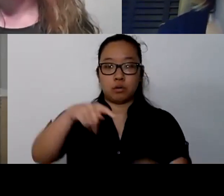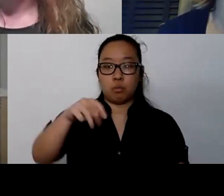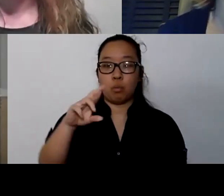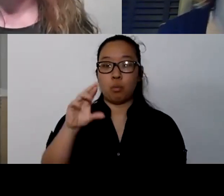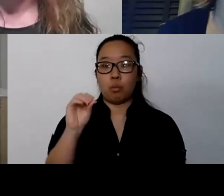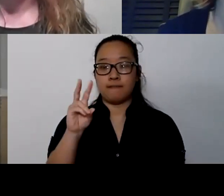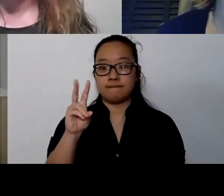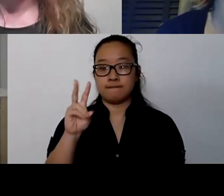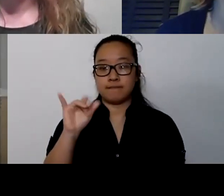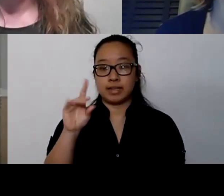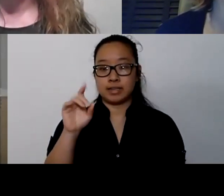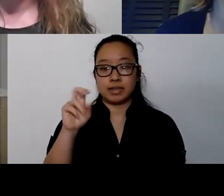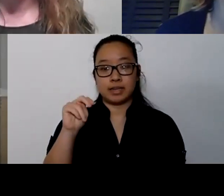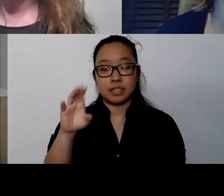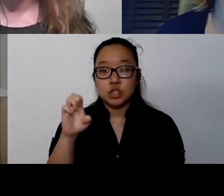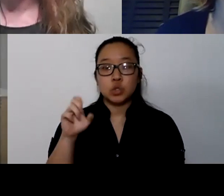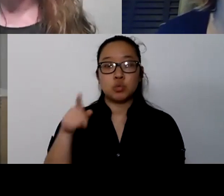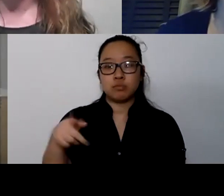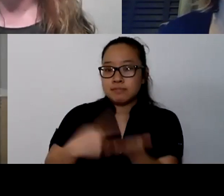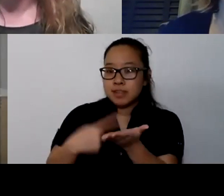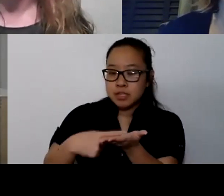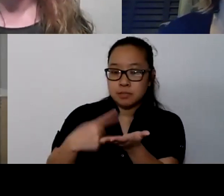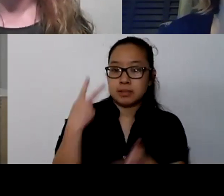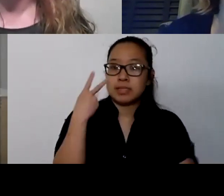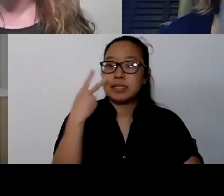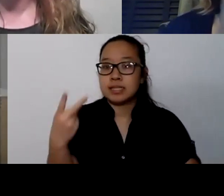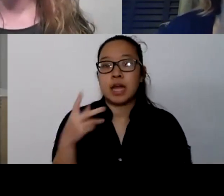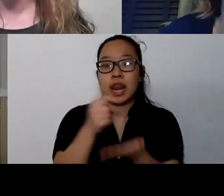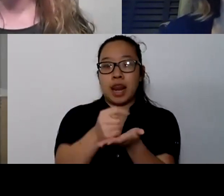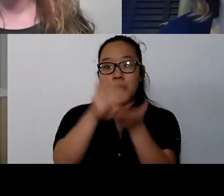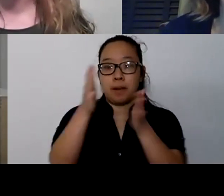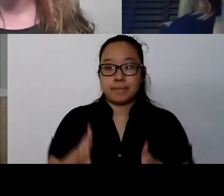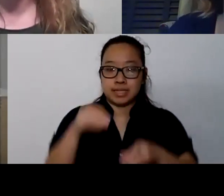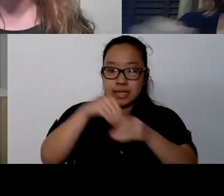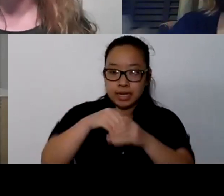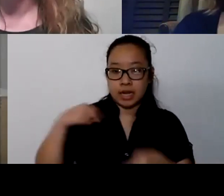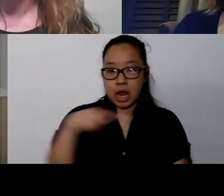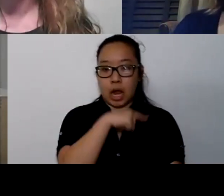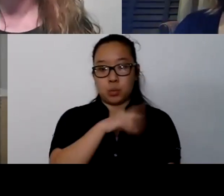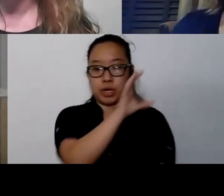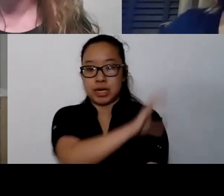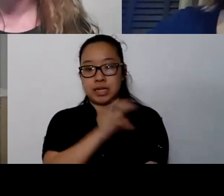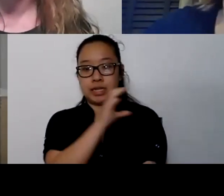one of the therapists in the clinic, which is wonderful, right? We're really working to de-stigmatize mental health